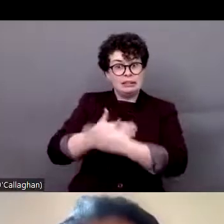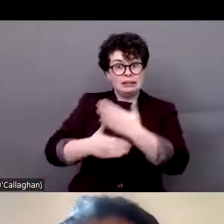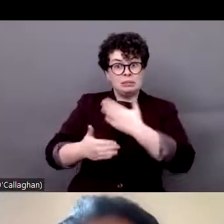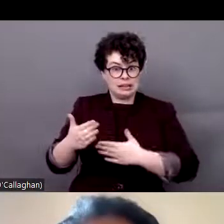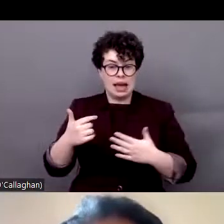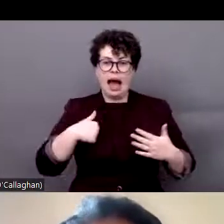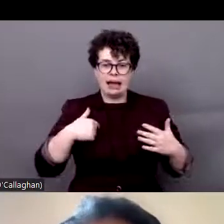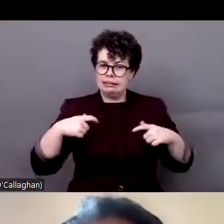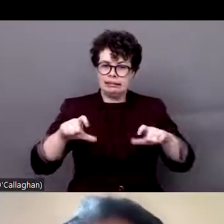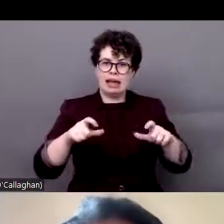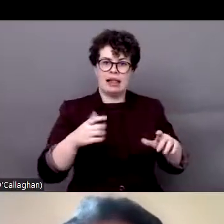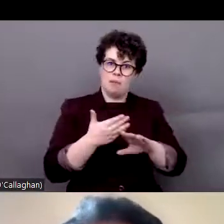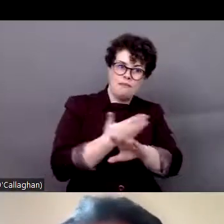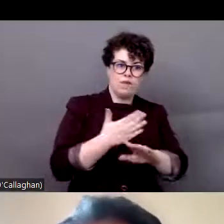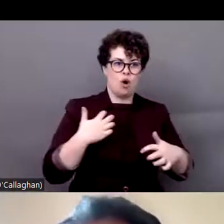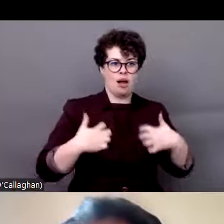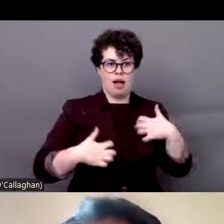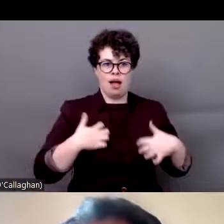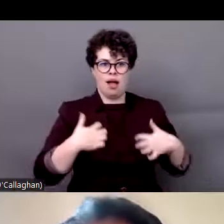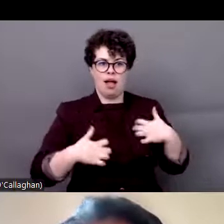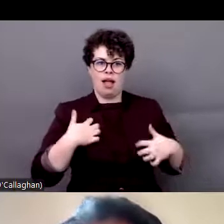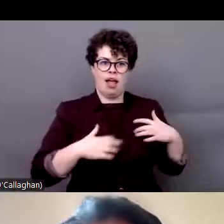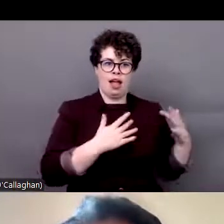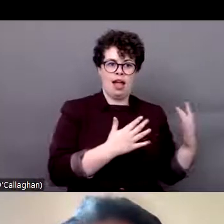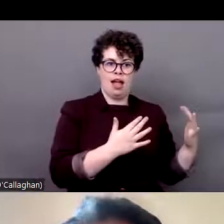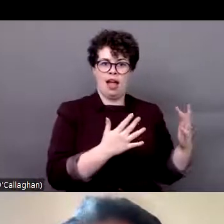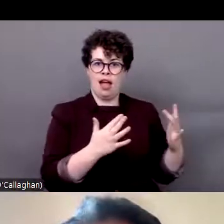this theme, and then later on I started to understand more